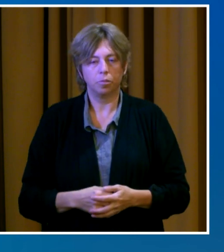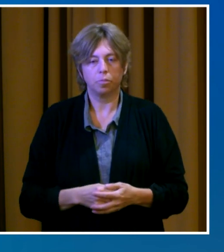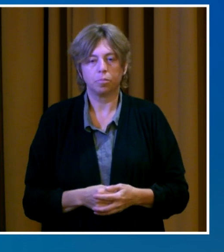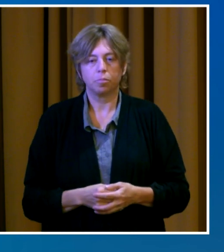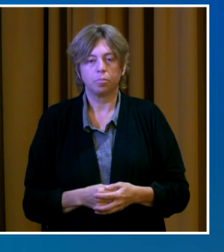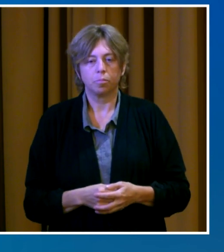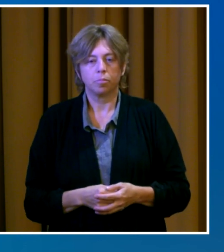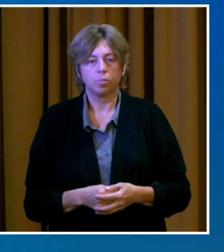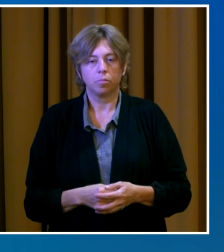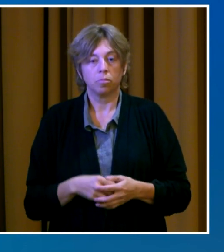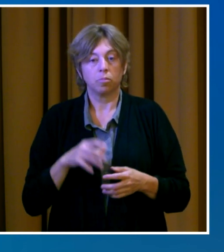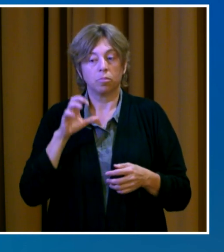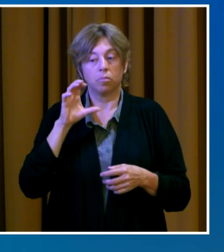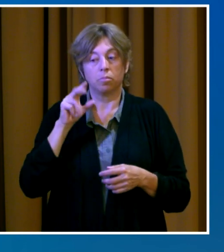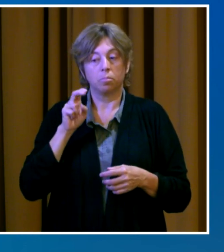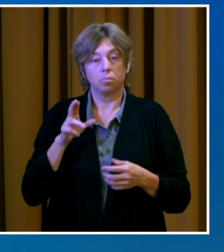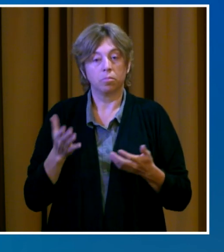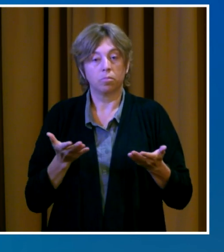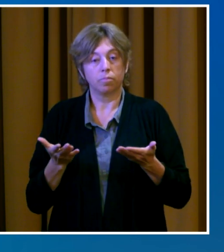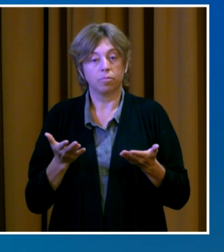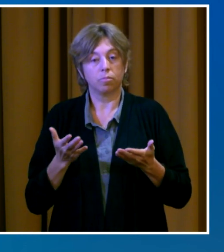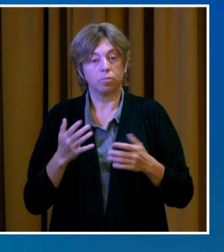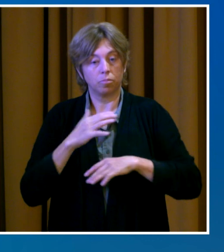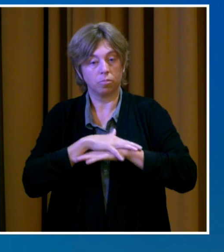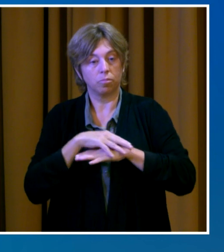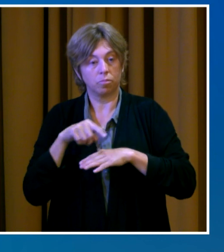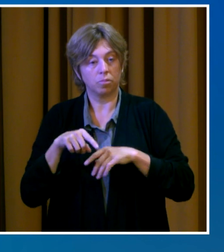City utility payments at the Vancouver Operations Center on